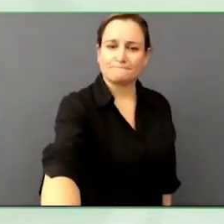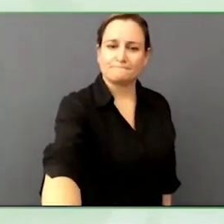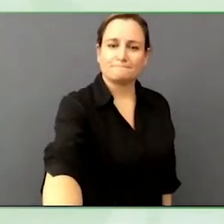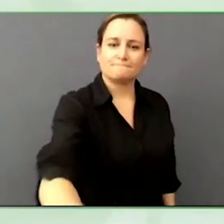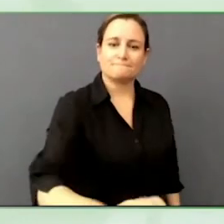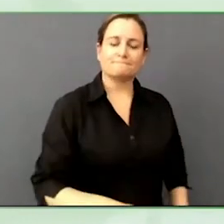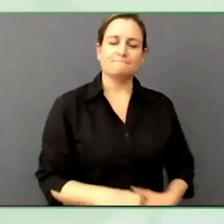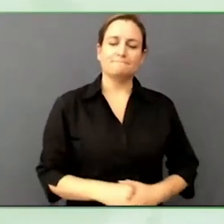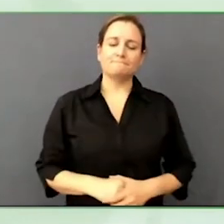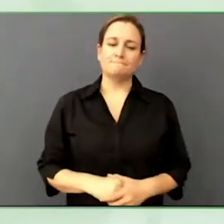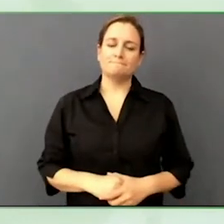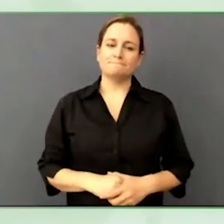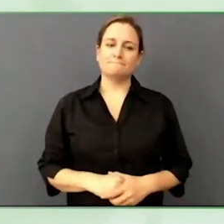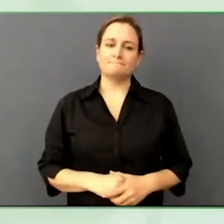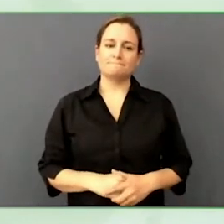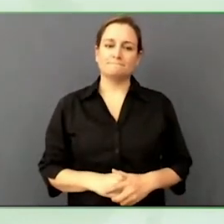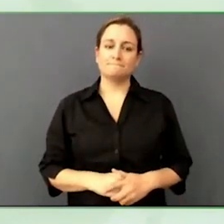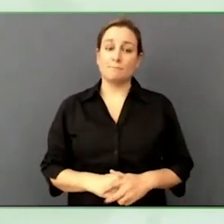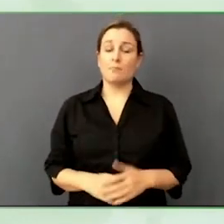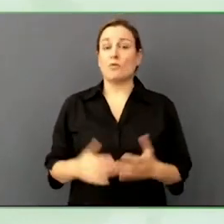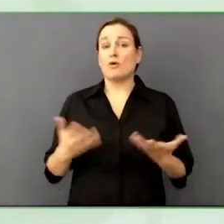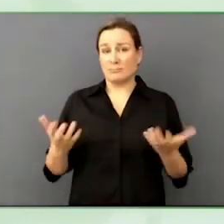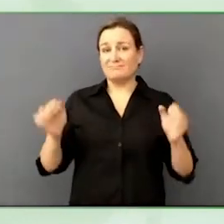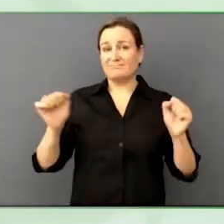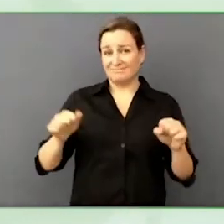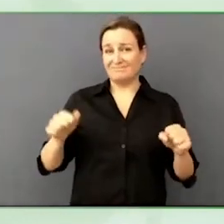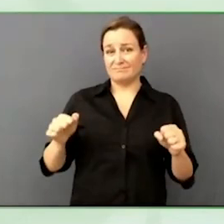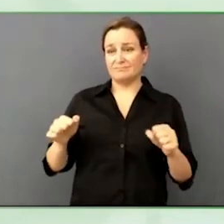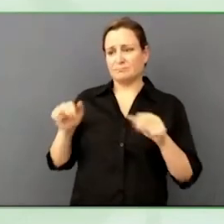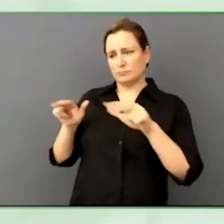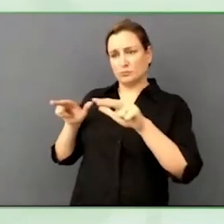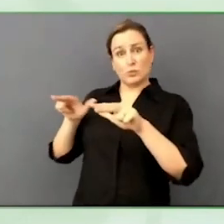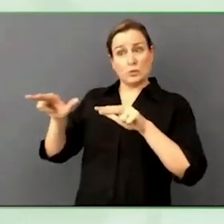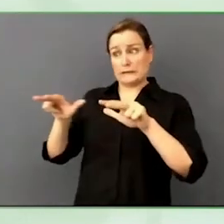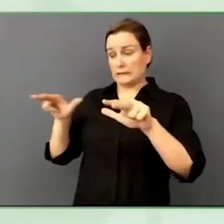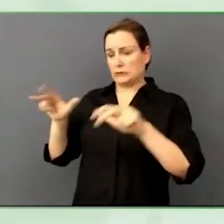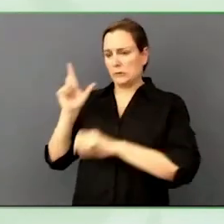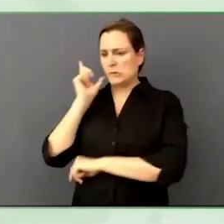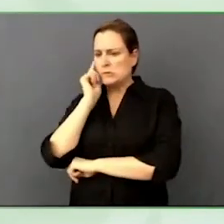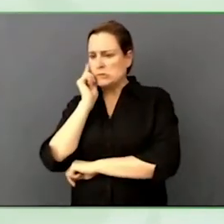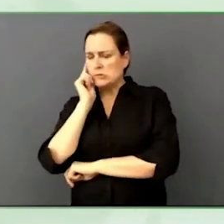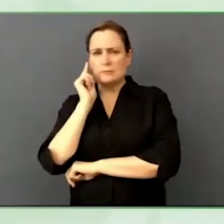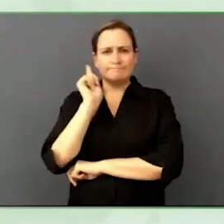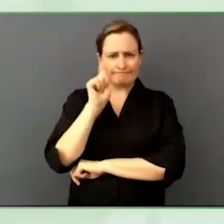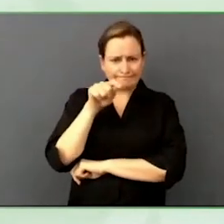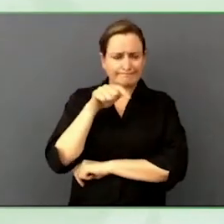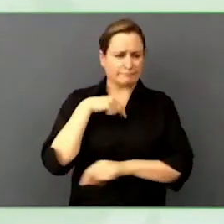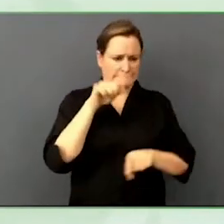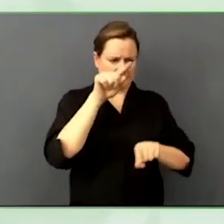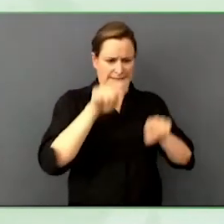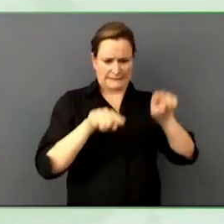organisations work on diversity, so many policies are designed to